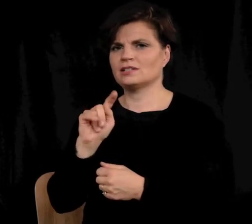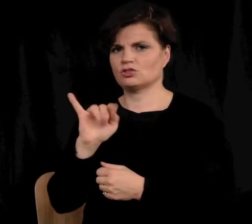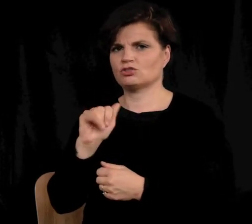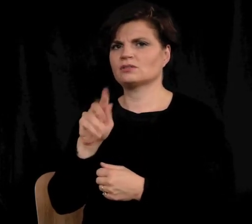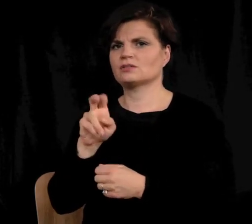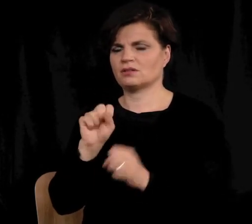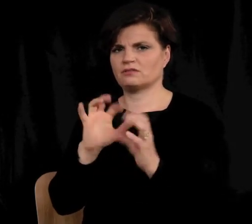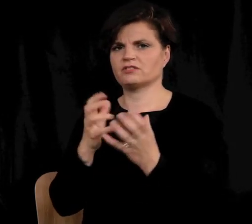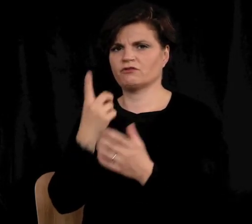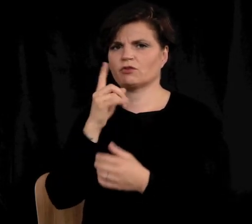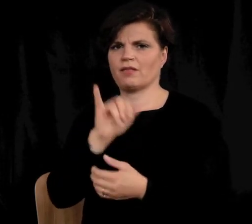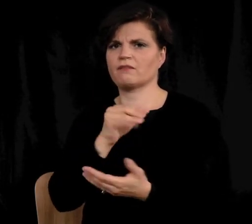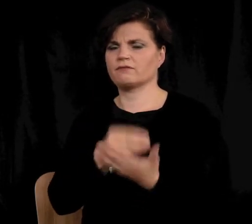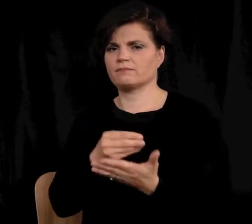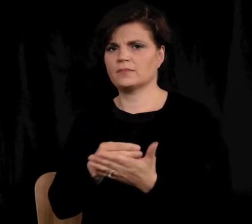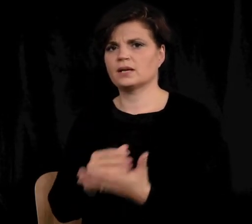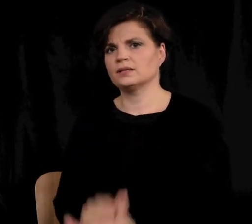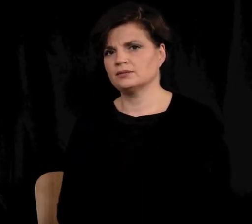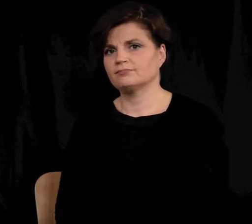compete with other initiatives for funding.